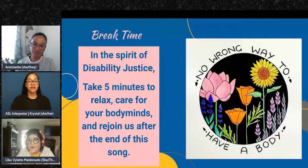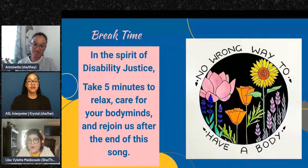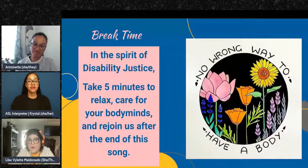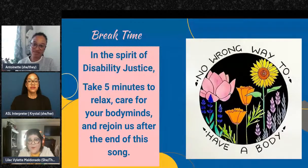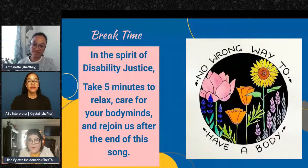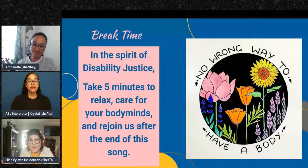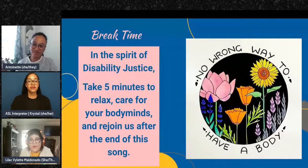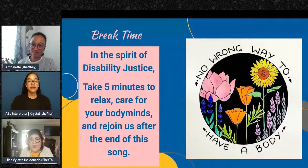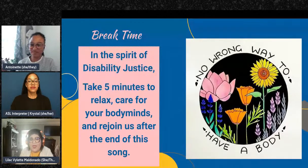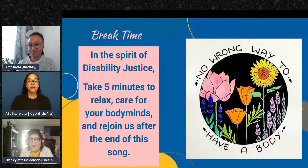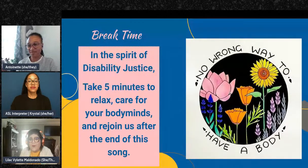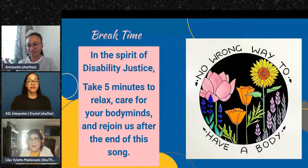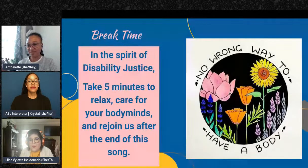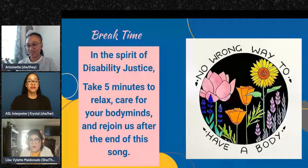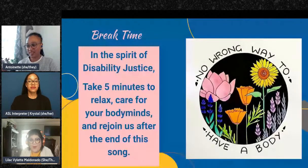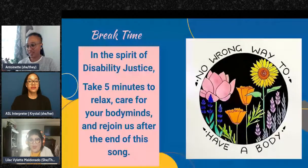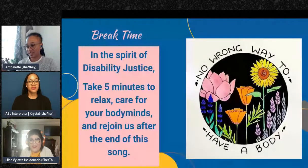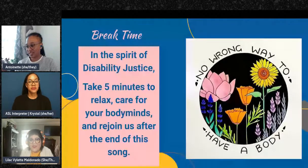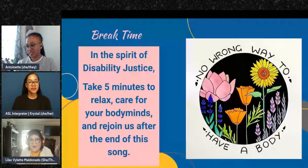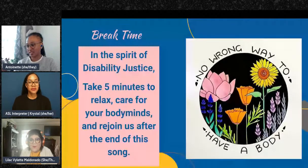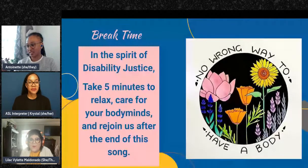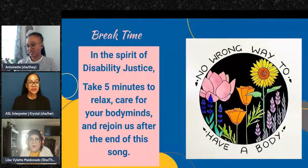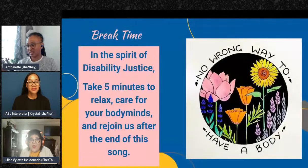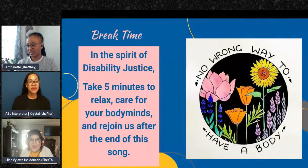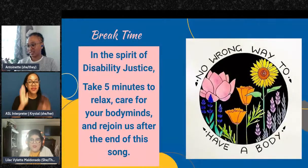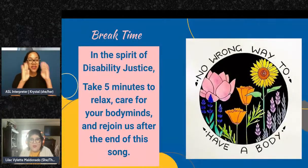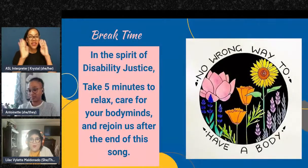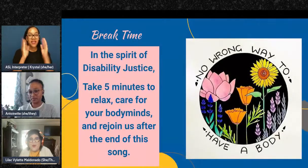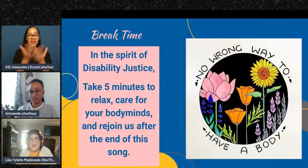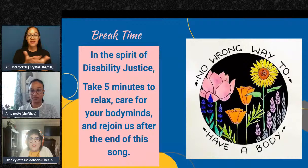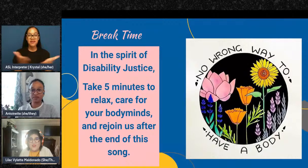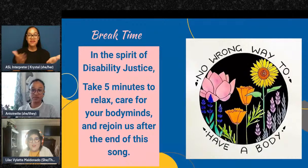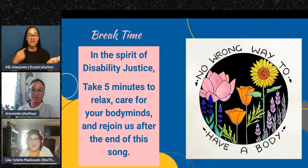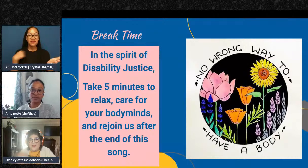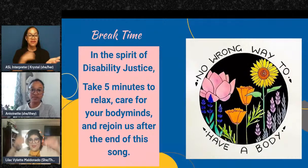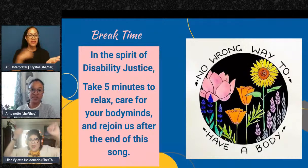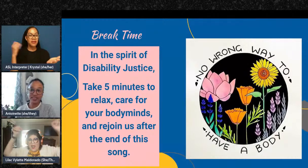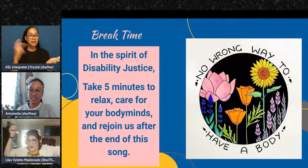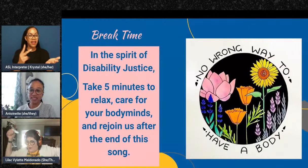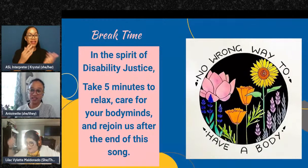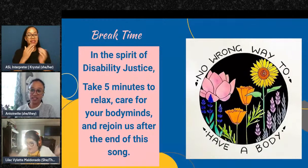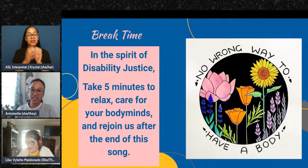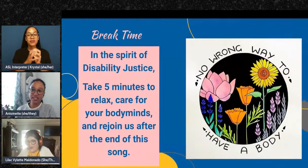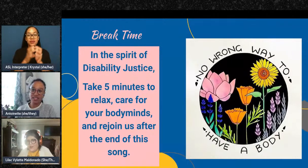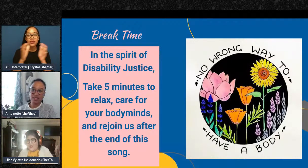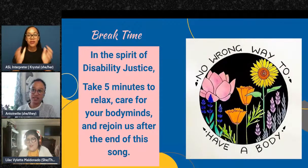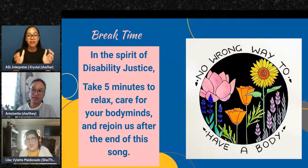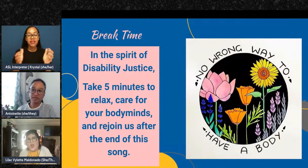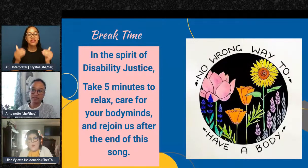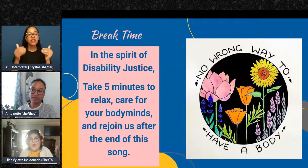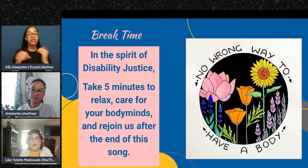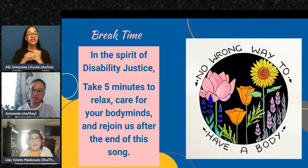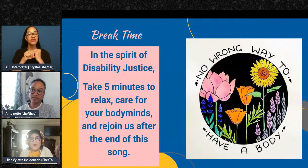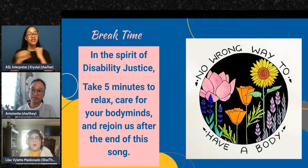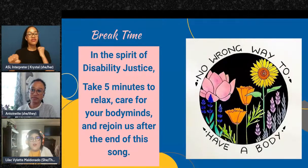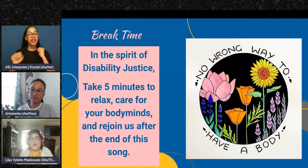LILAC: Hey folks we're back, thank you so much. Hope you had a quick stretch, hope you got some water.